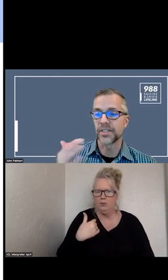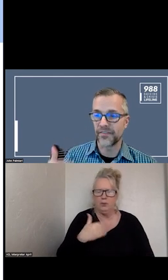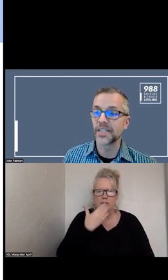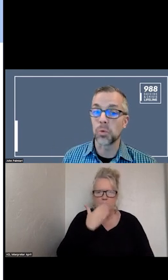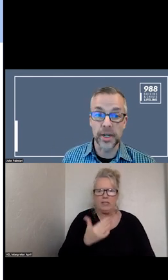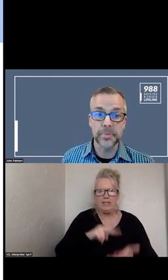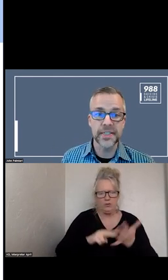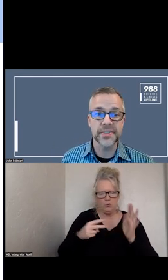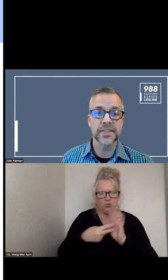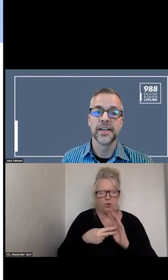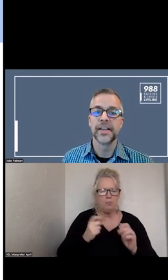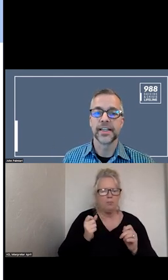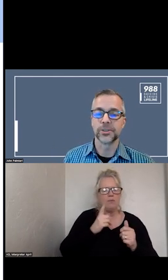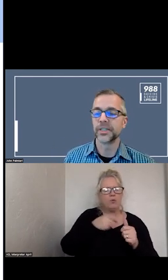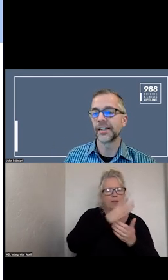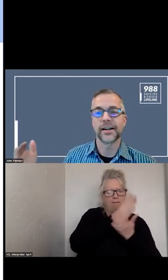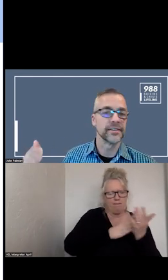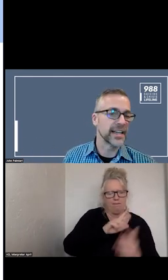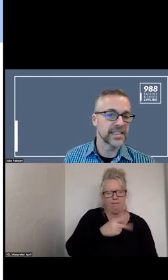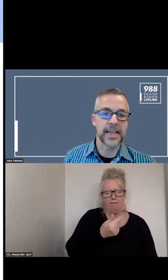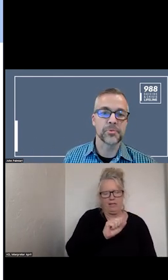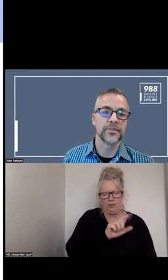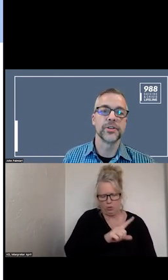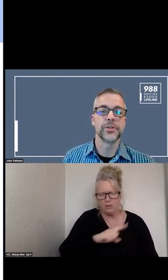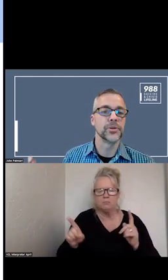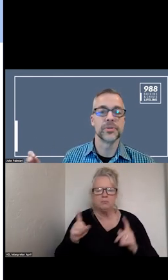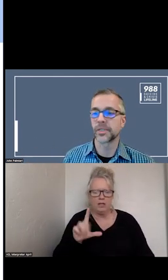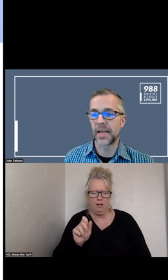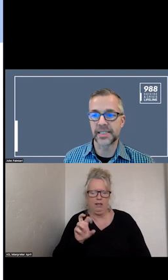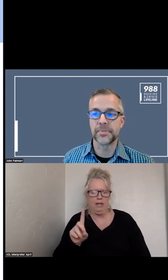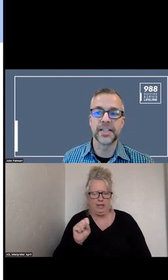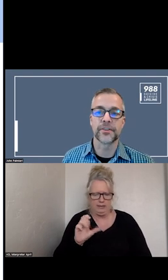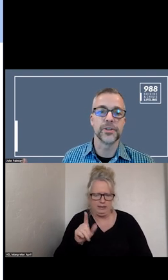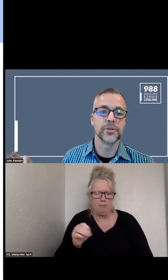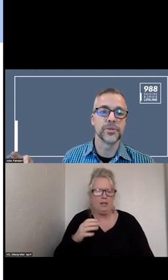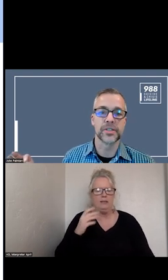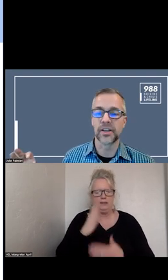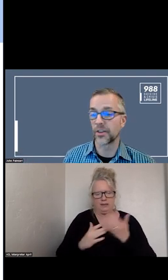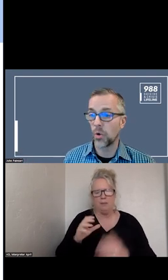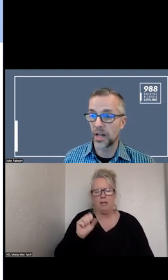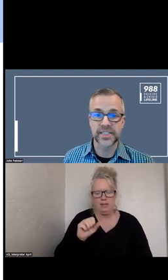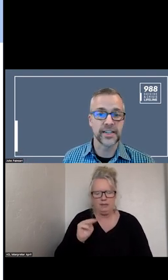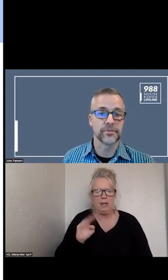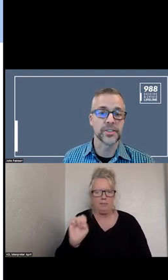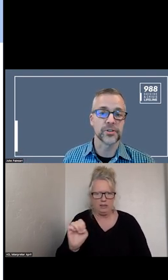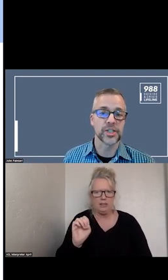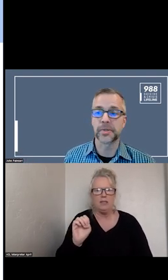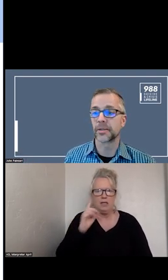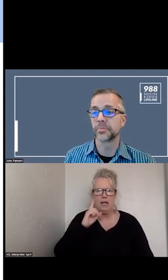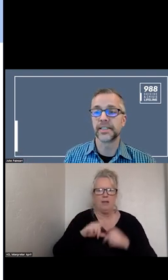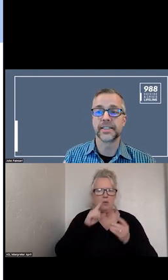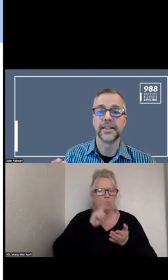TERMS OF THE LANDSCAPE PIECE. A LOT OF THE QUALITATIVE RESEARCH HAS BEEN DONE